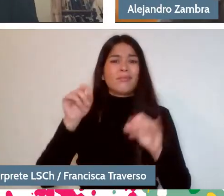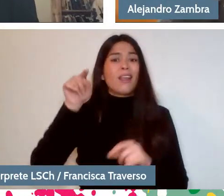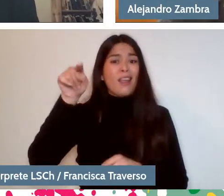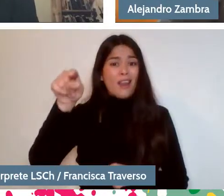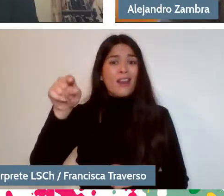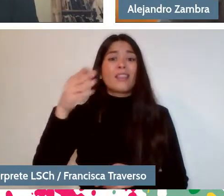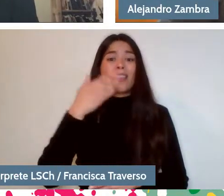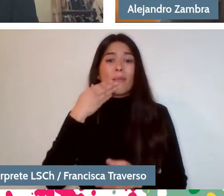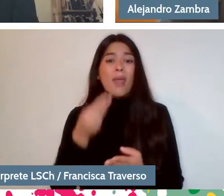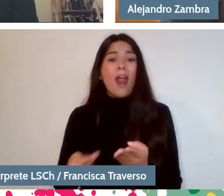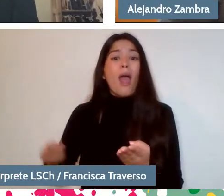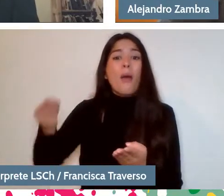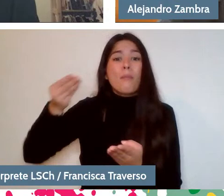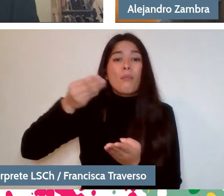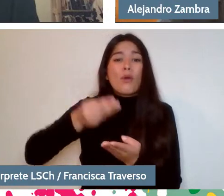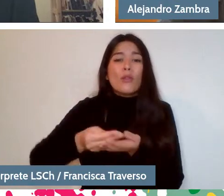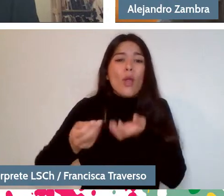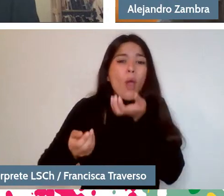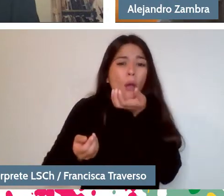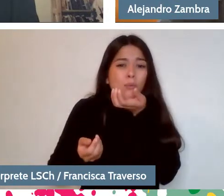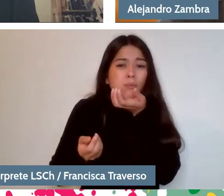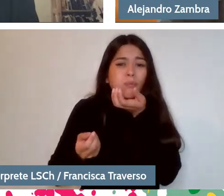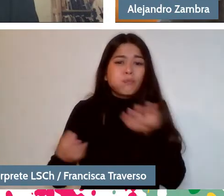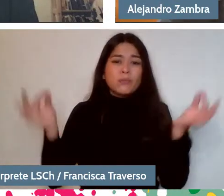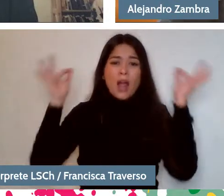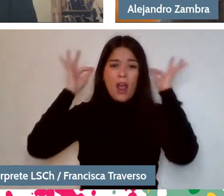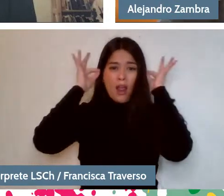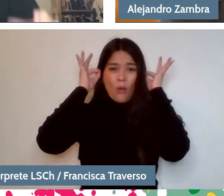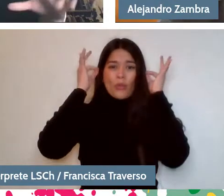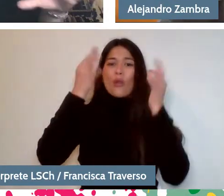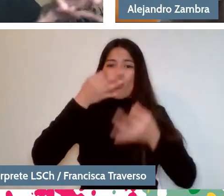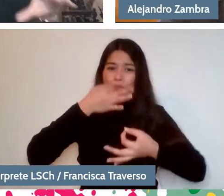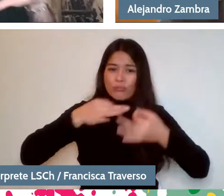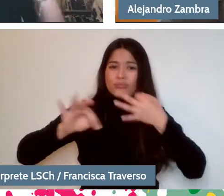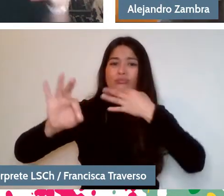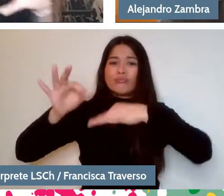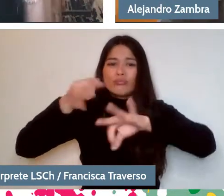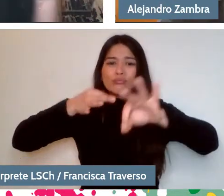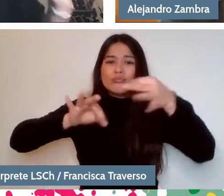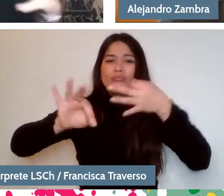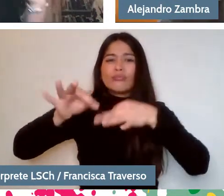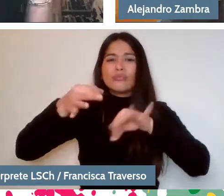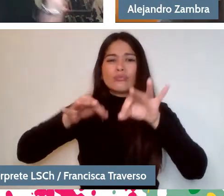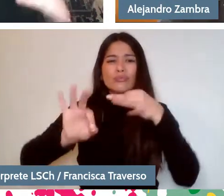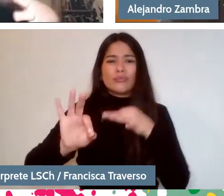with the audio of the story, of the narration. We have many plans that don't happen,